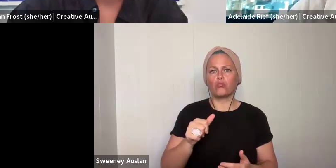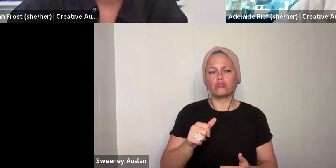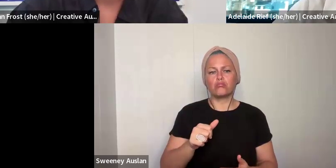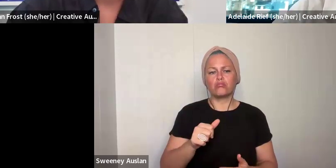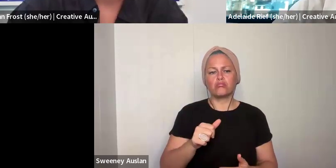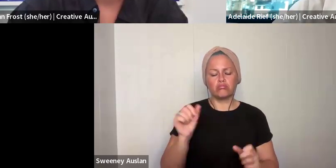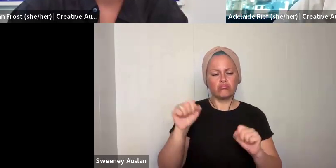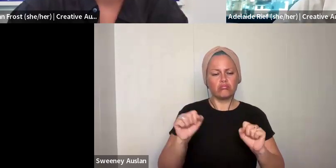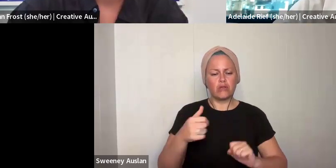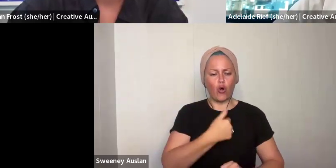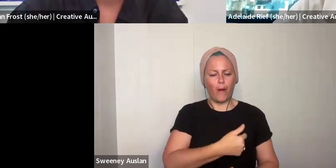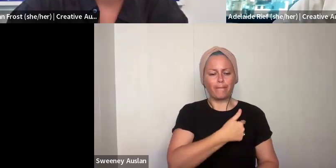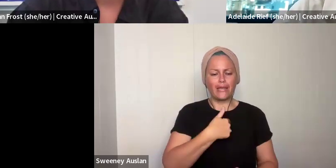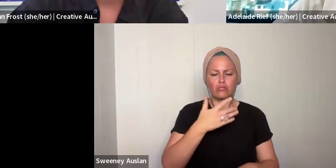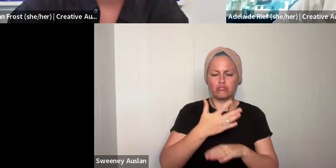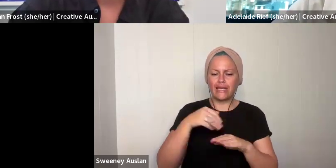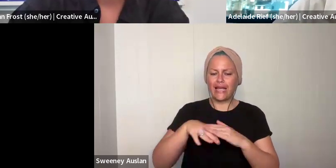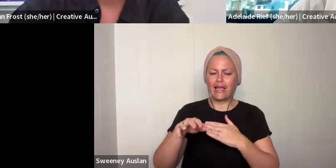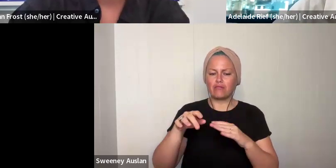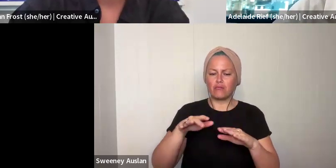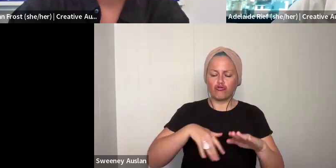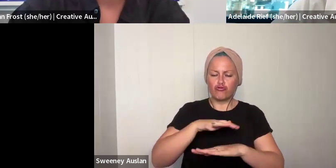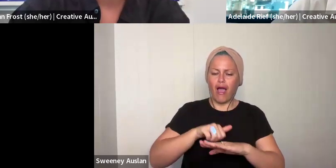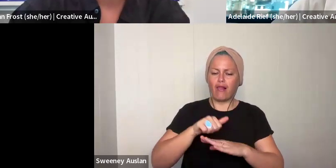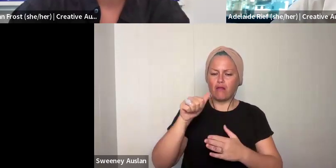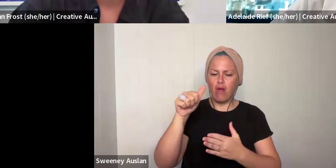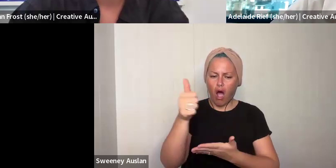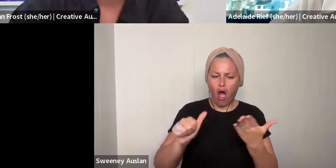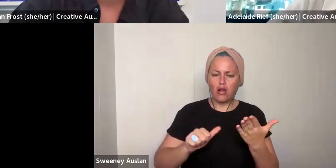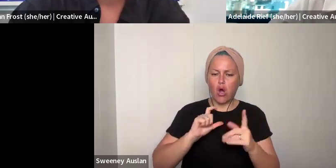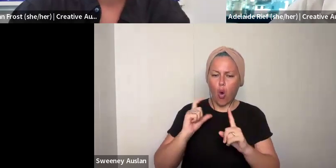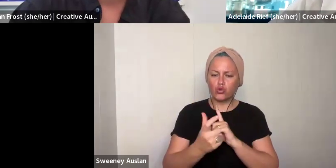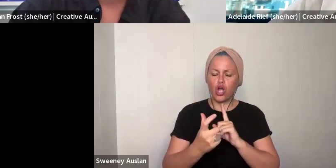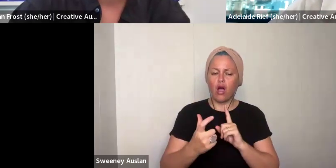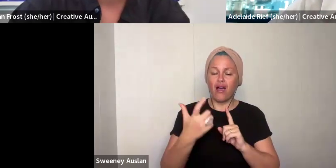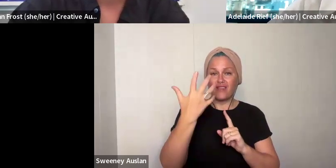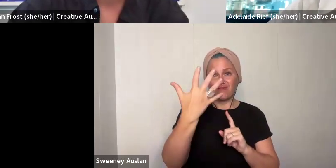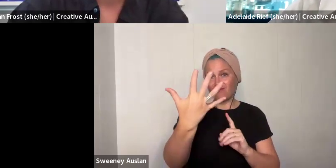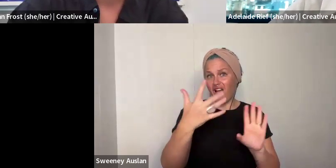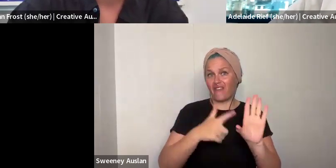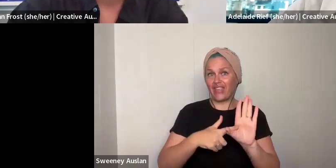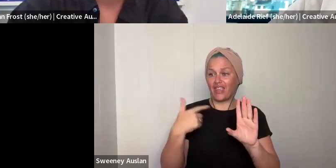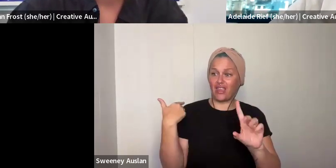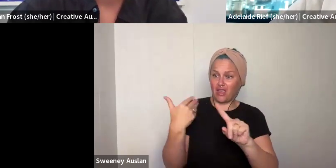that is because we want people to be able to really know and say that they are committed to